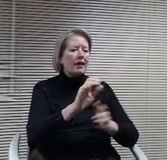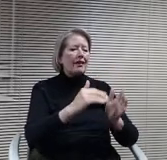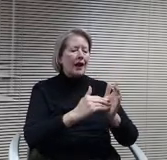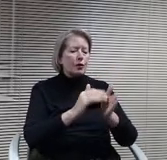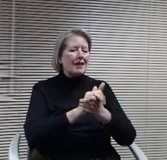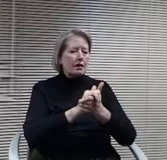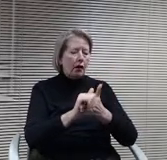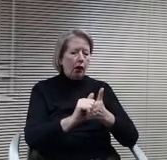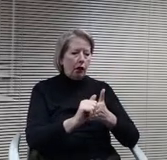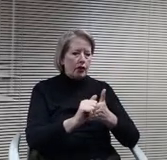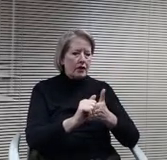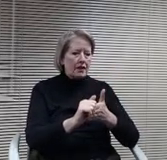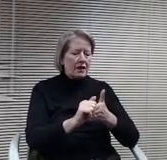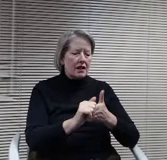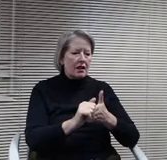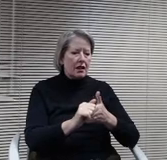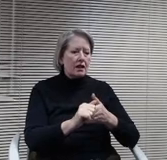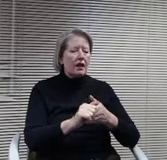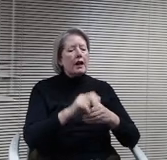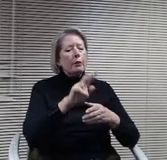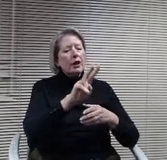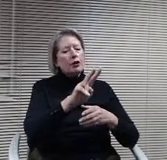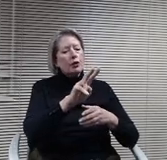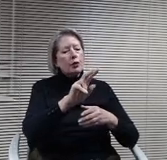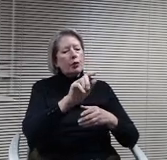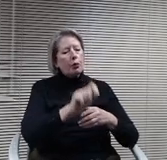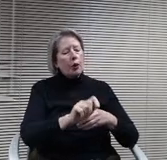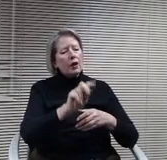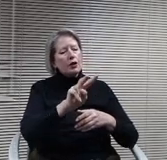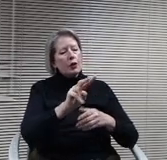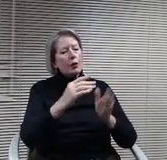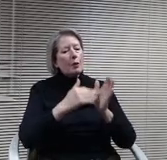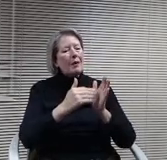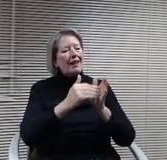a 2.2 million dollar bond. The advantage of doing it of doing a